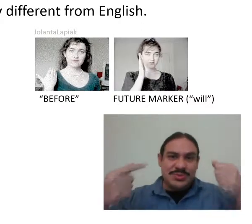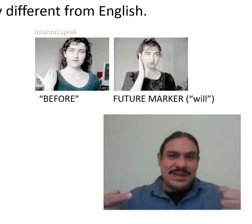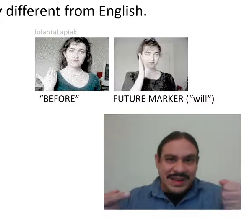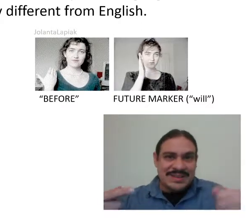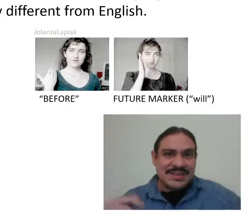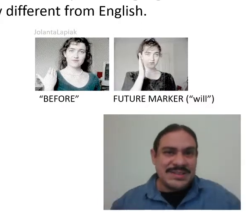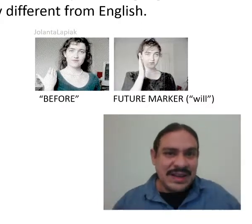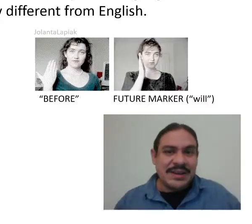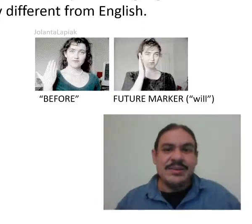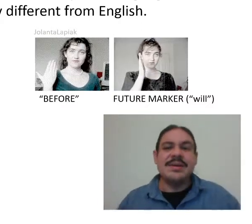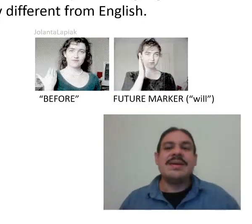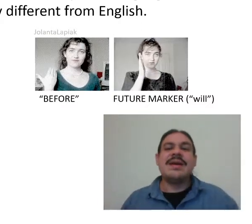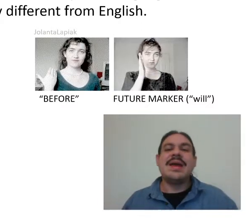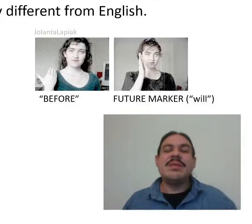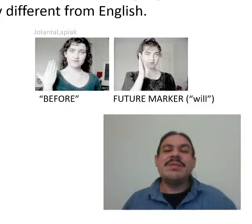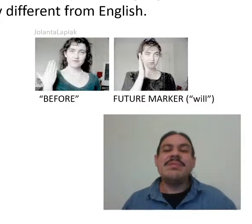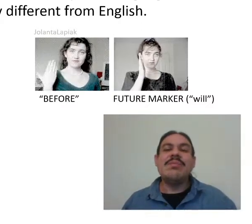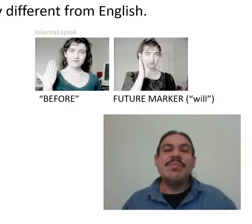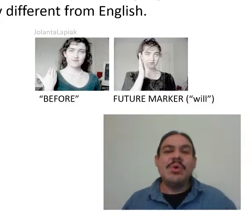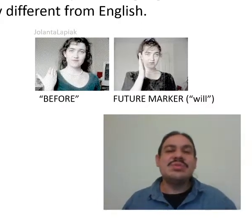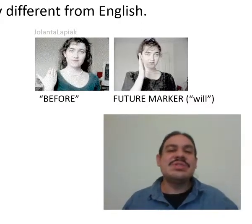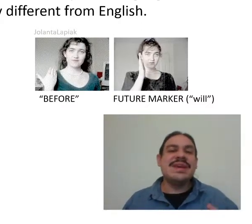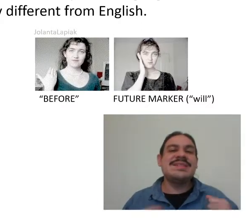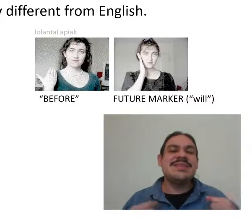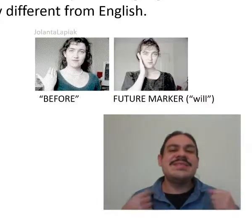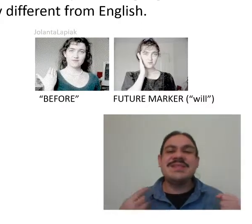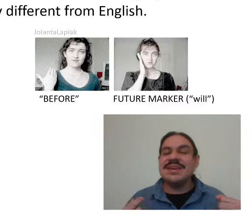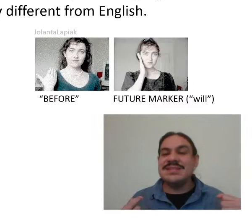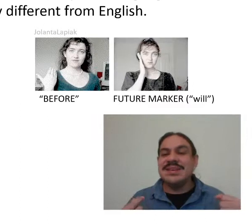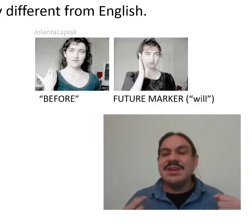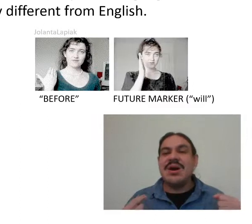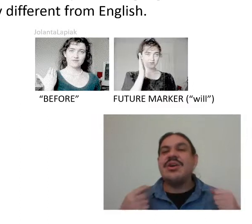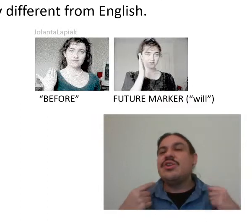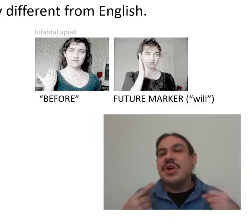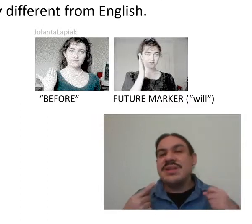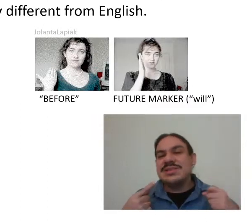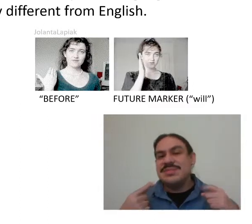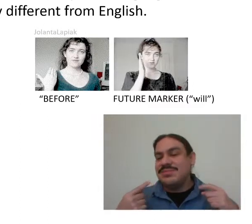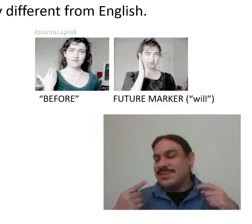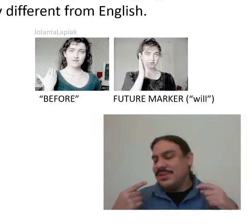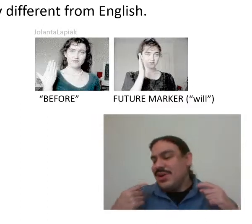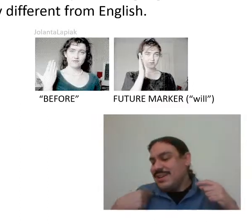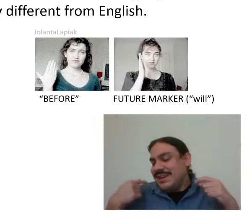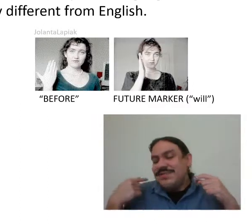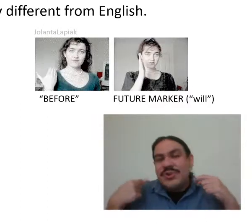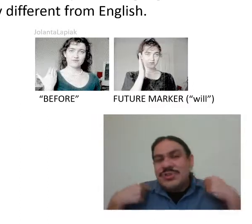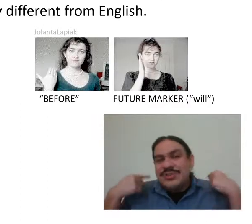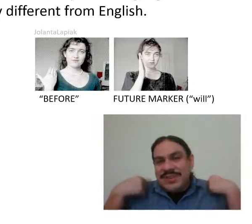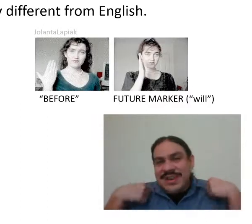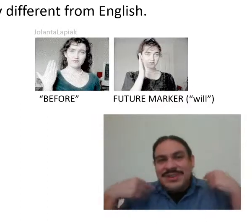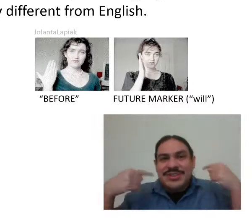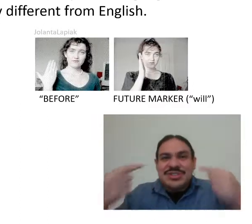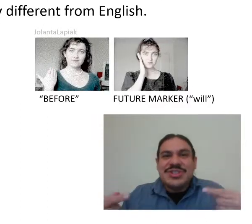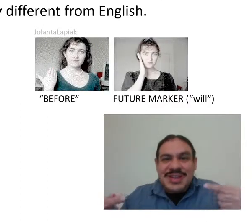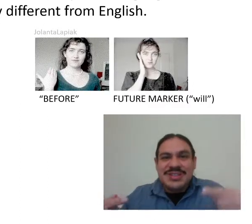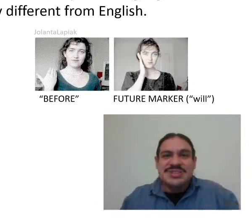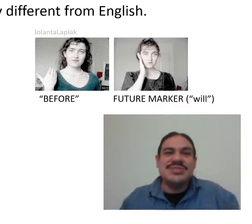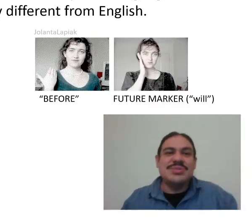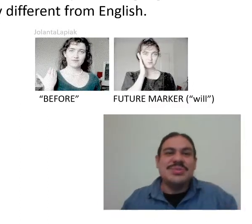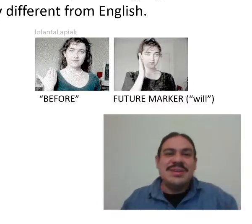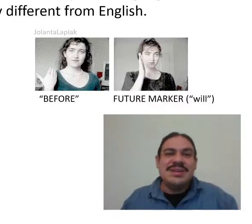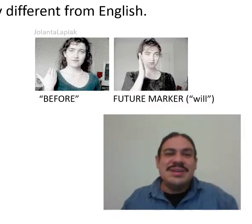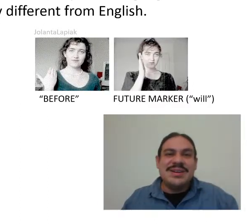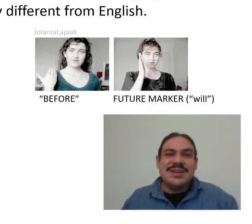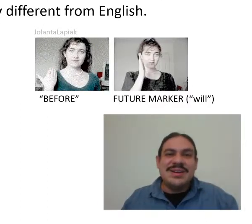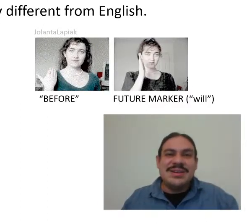an ASL sign. However most ASL signs are not simply a conversion of English into,